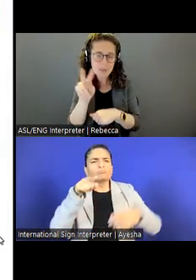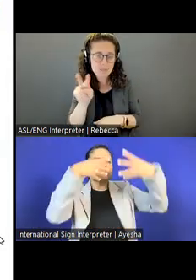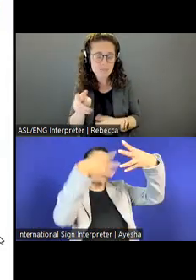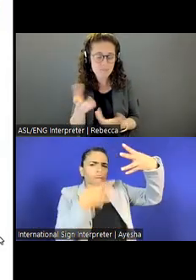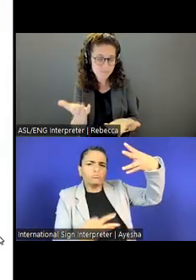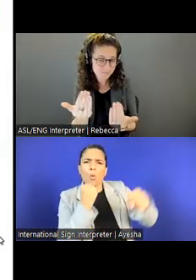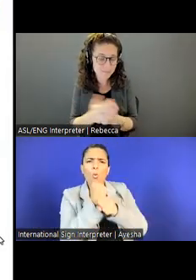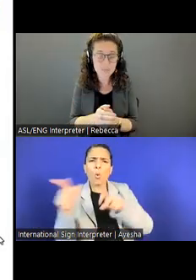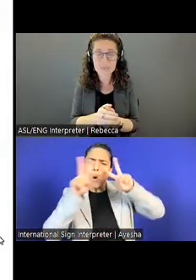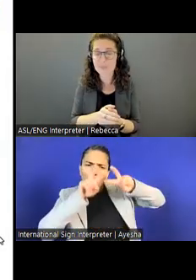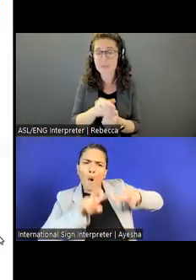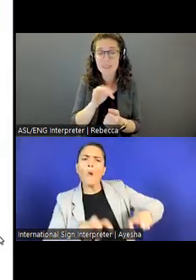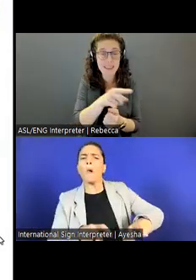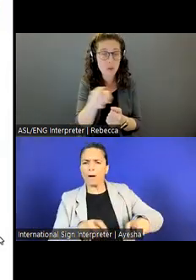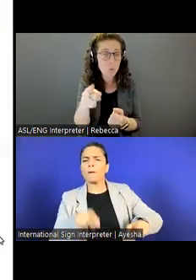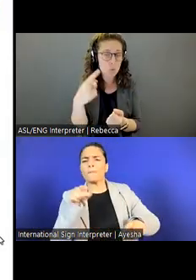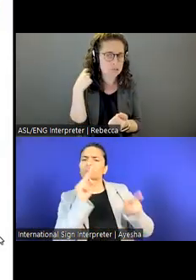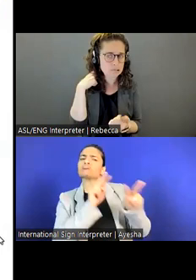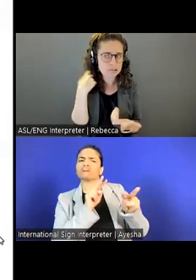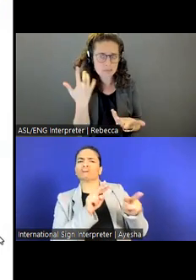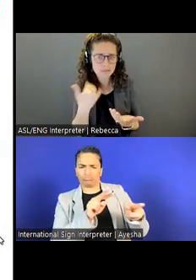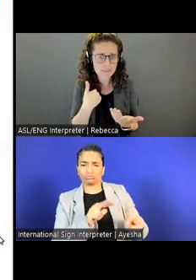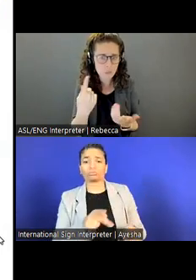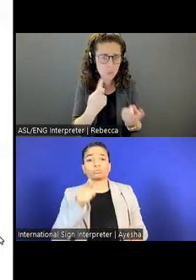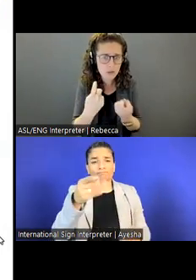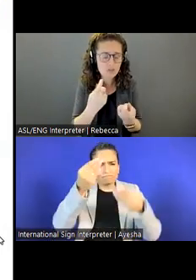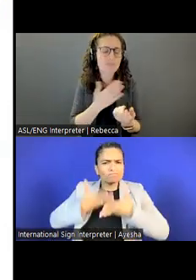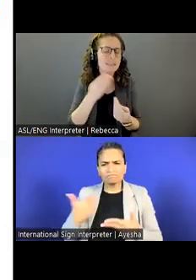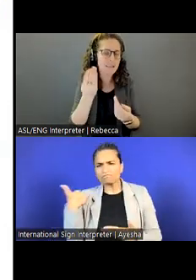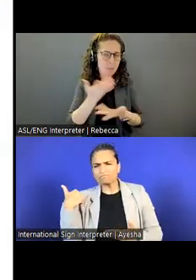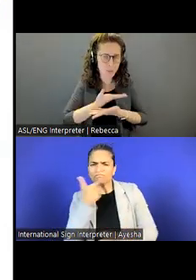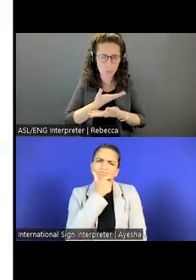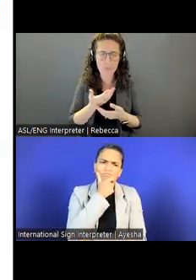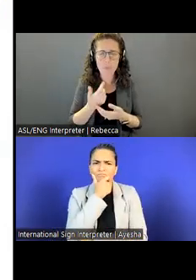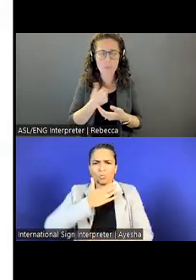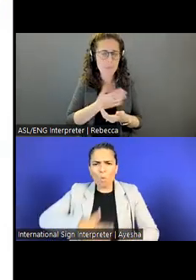And let us know if you have more questions and would be happy to put you in contact with